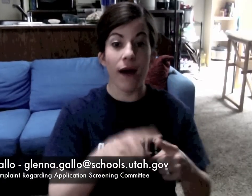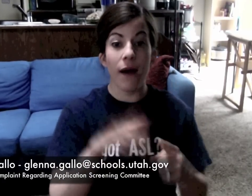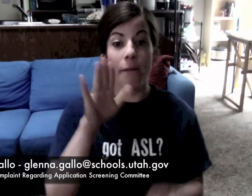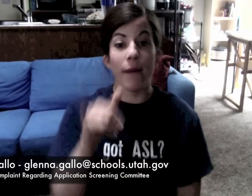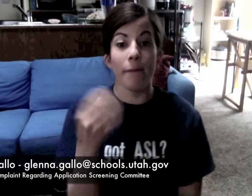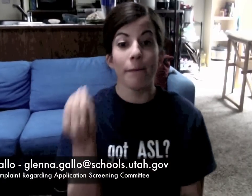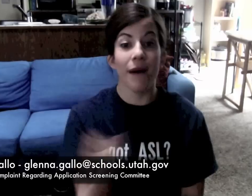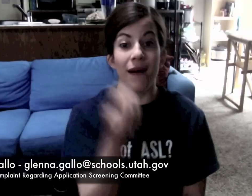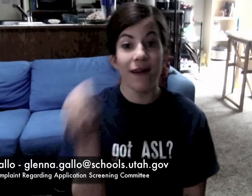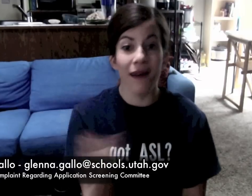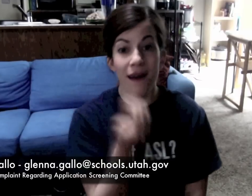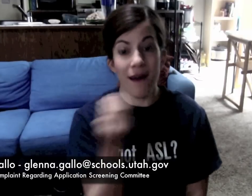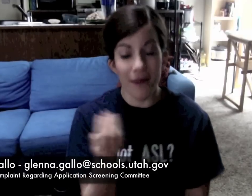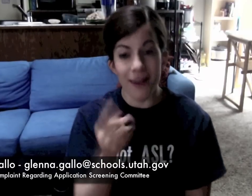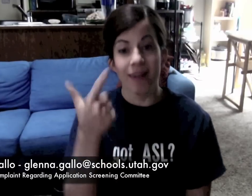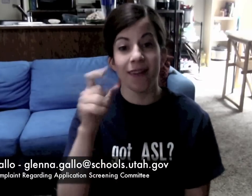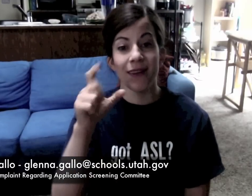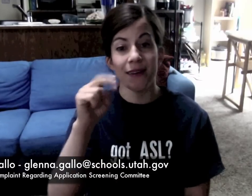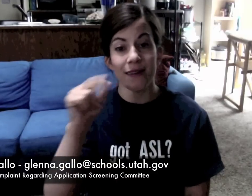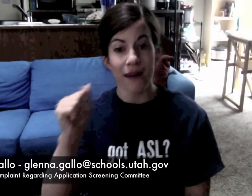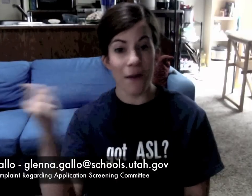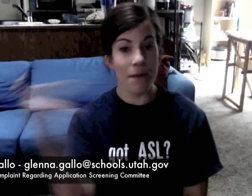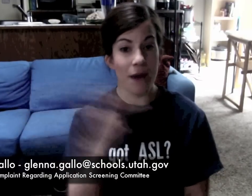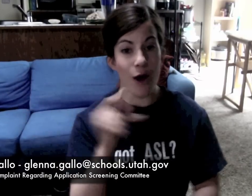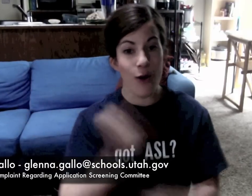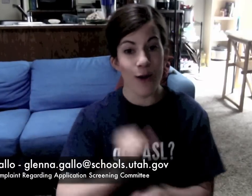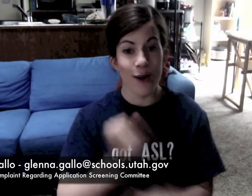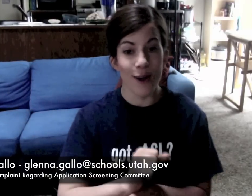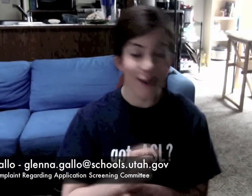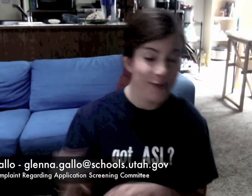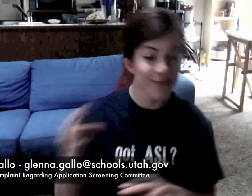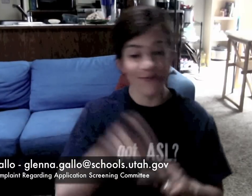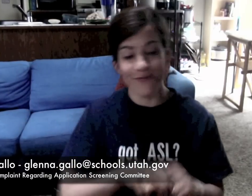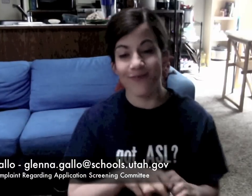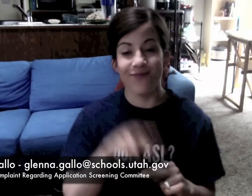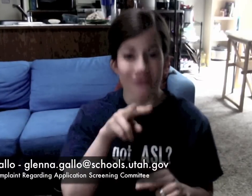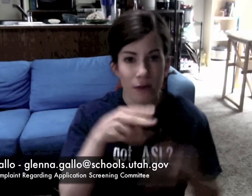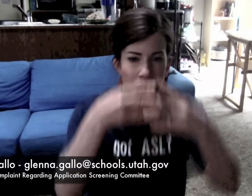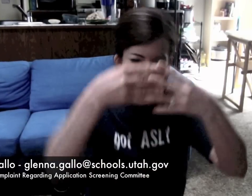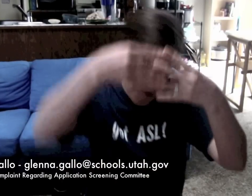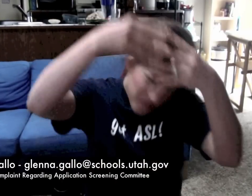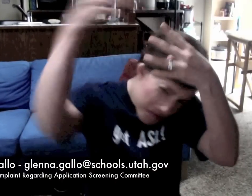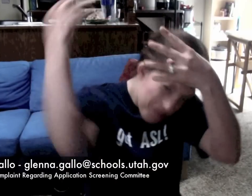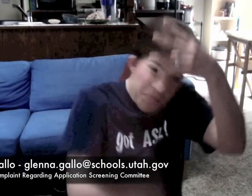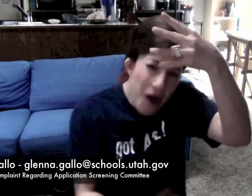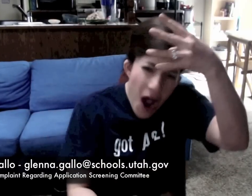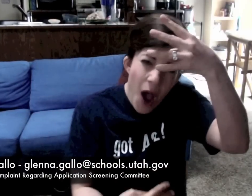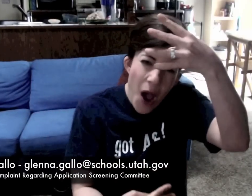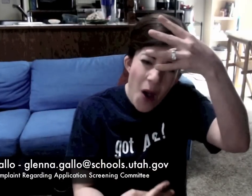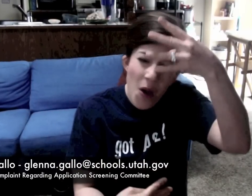Then, on Monday morning, when she goes to work. Glenna will be greeted by her stuffed inbox with our e-mails.